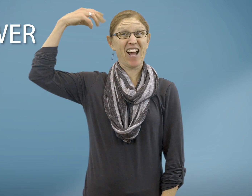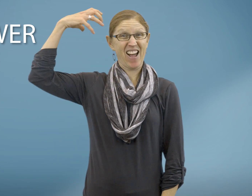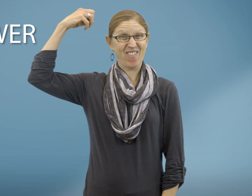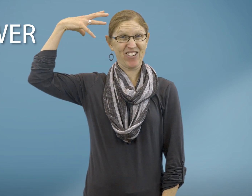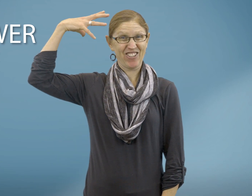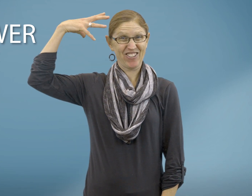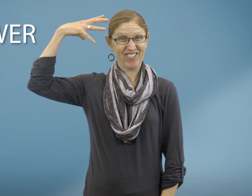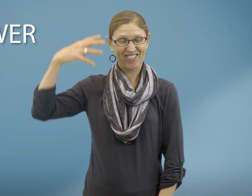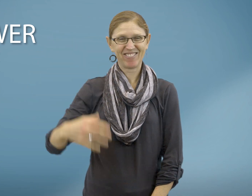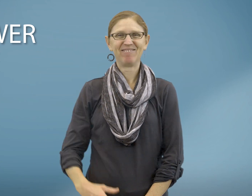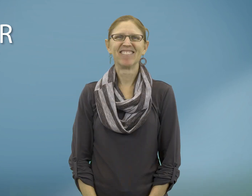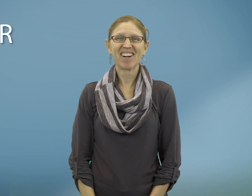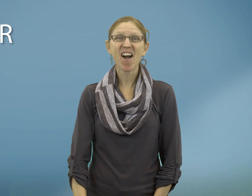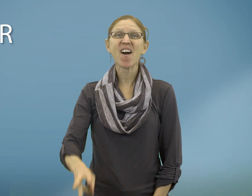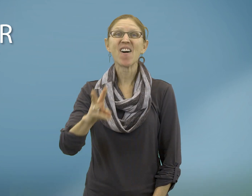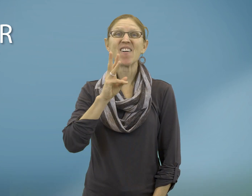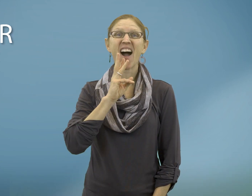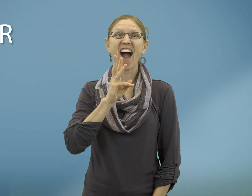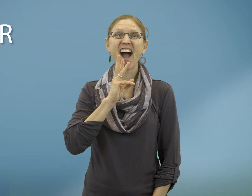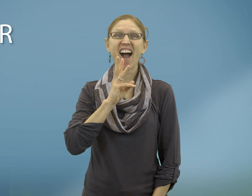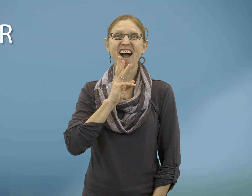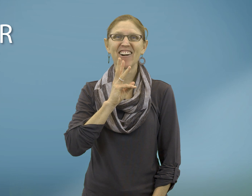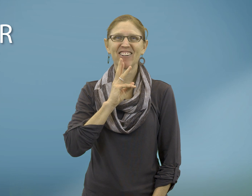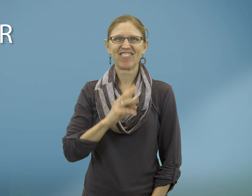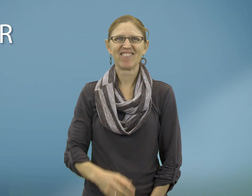Shower Water